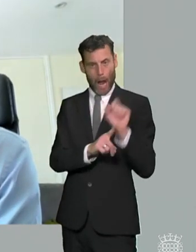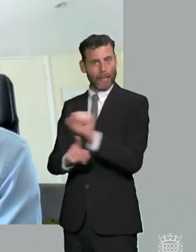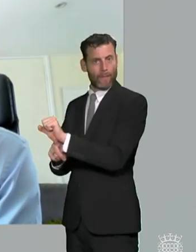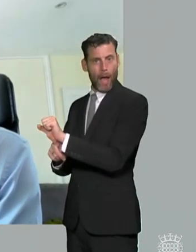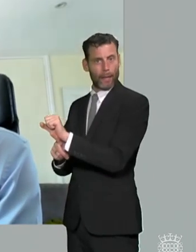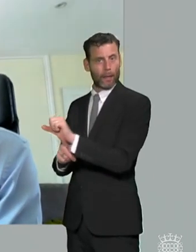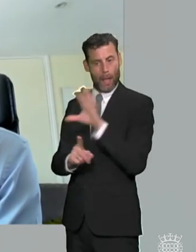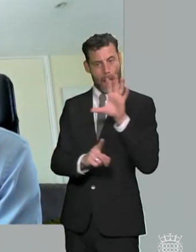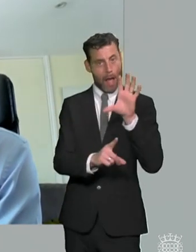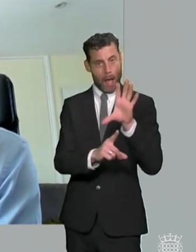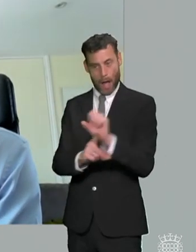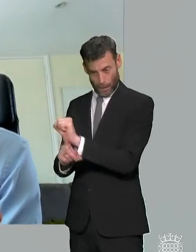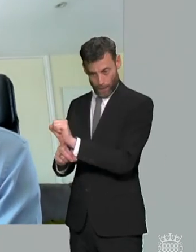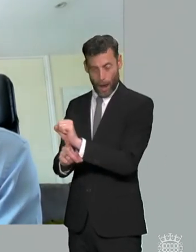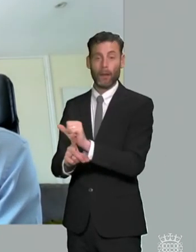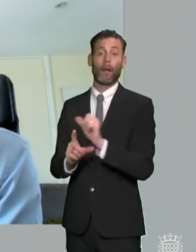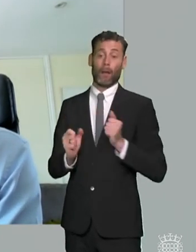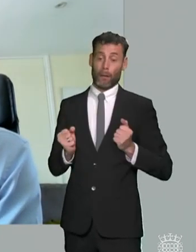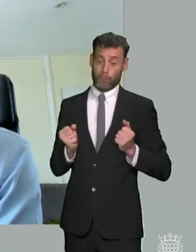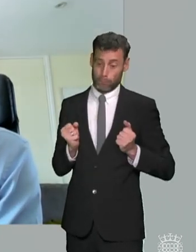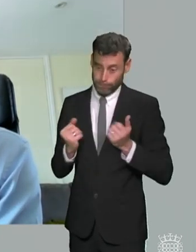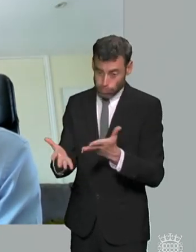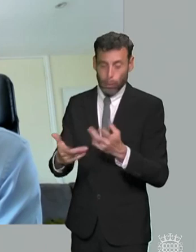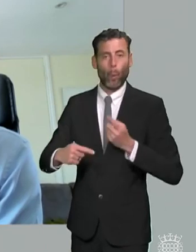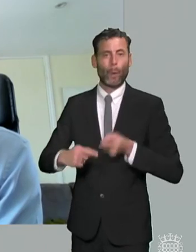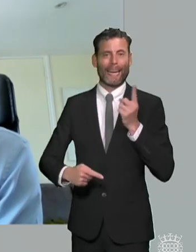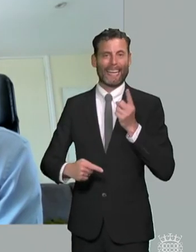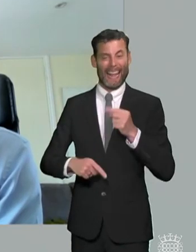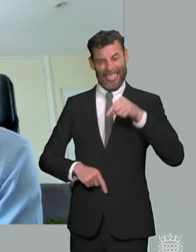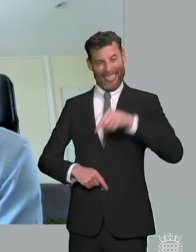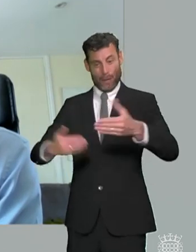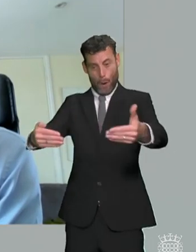early because because that's the bit that's really for failing families at the minute